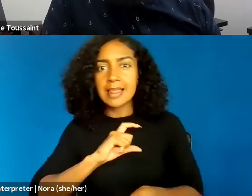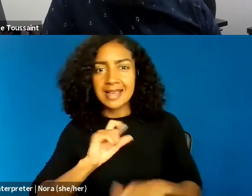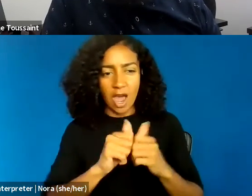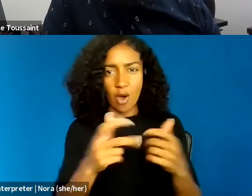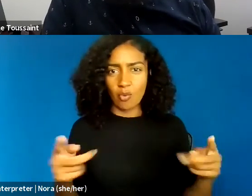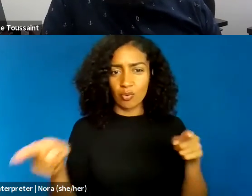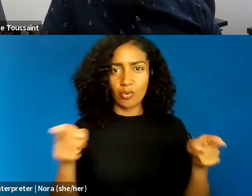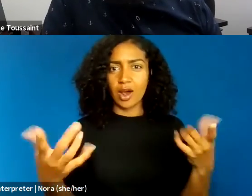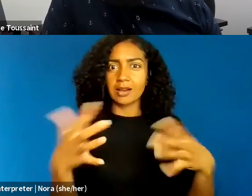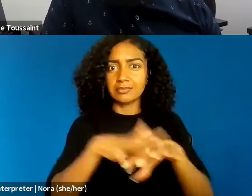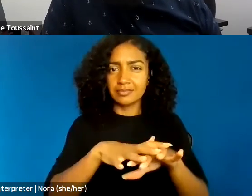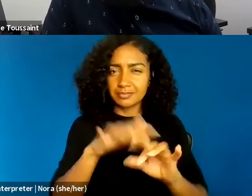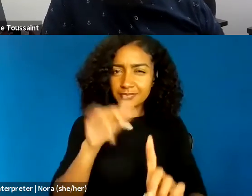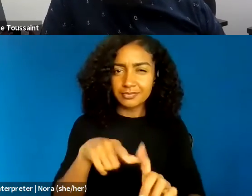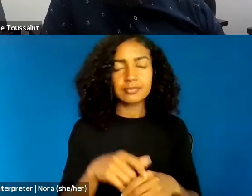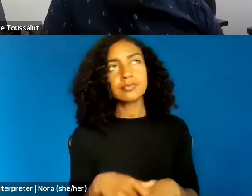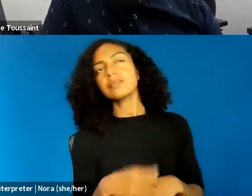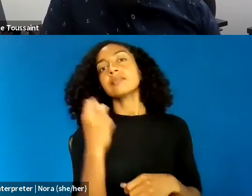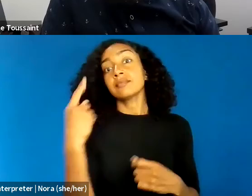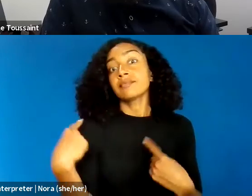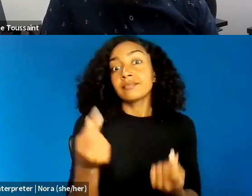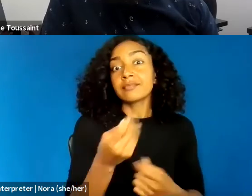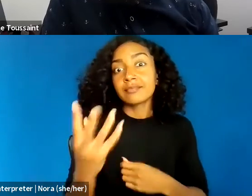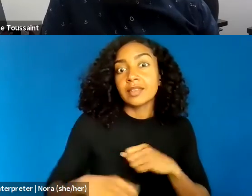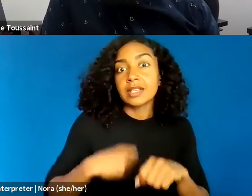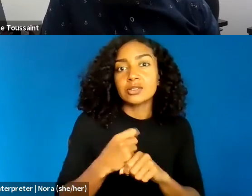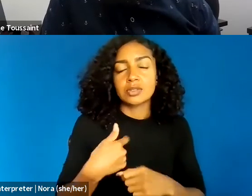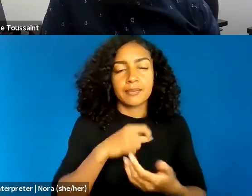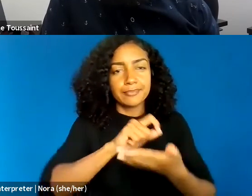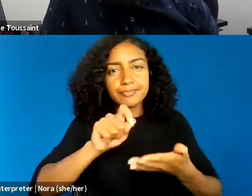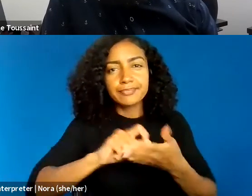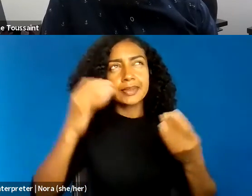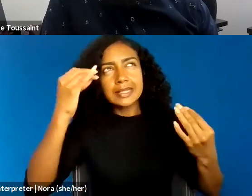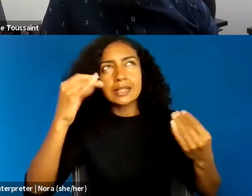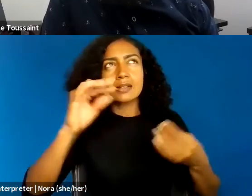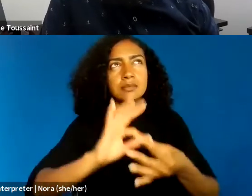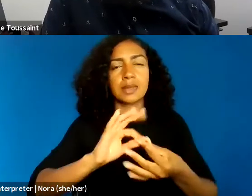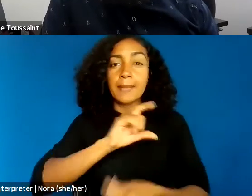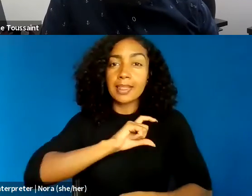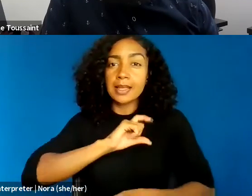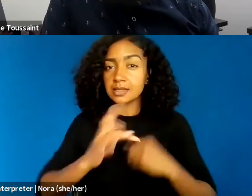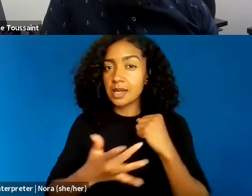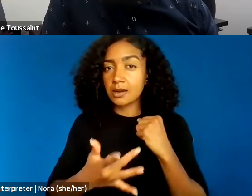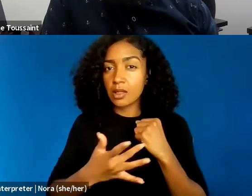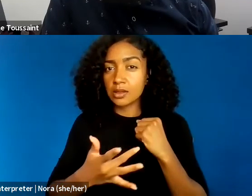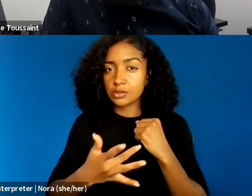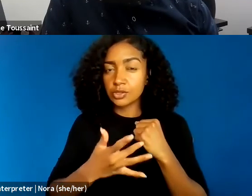I have been thinking and writing about police technologies, especially with respect to their potential